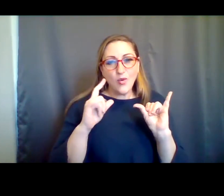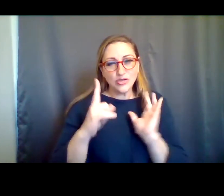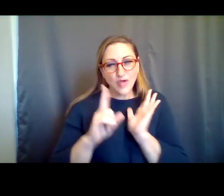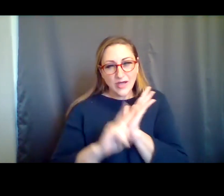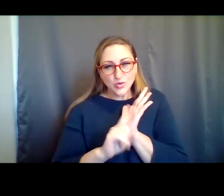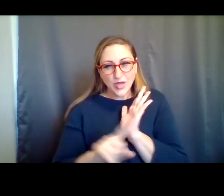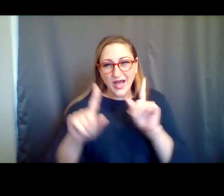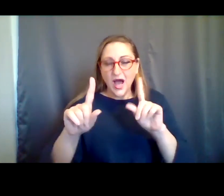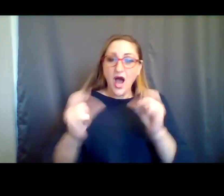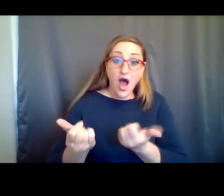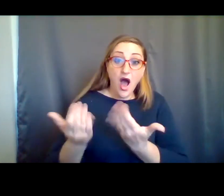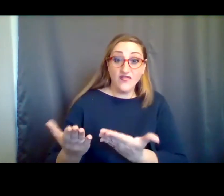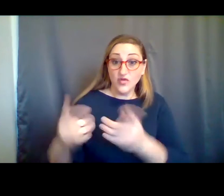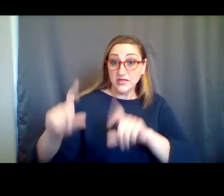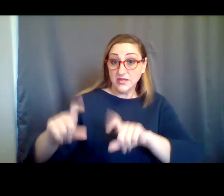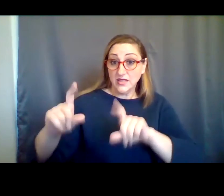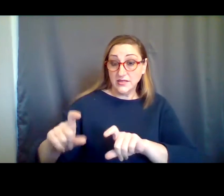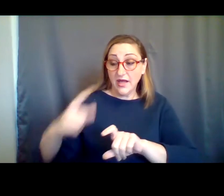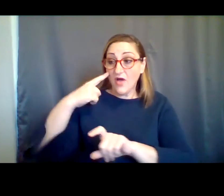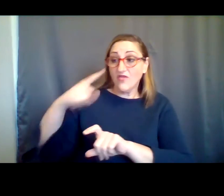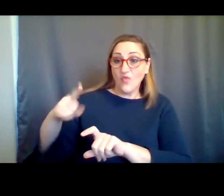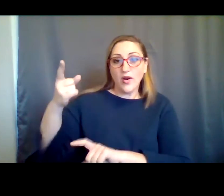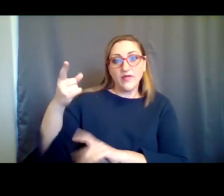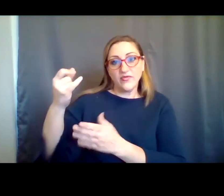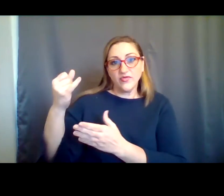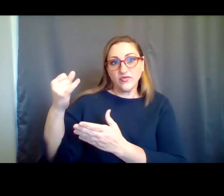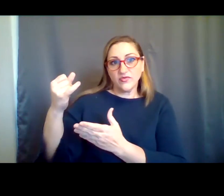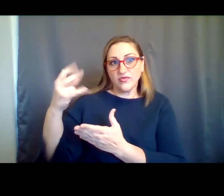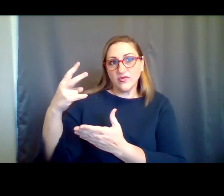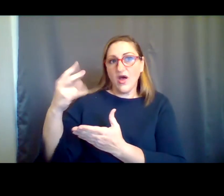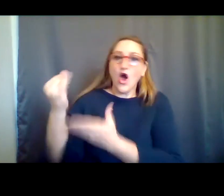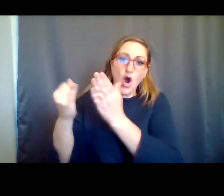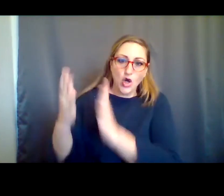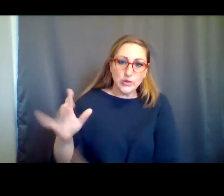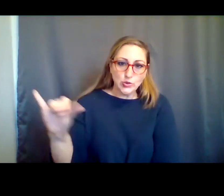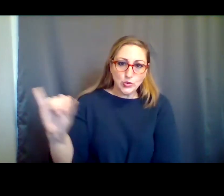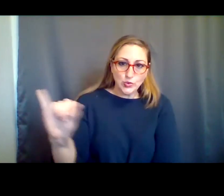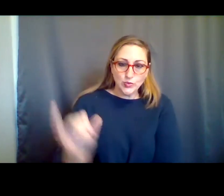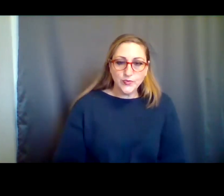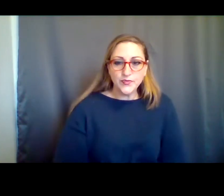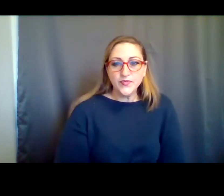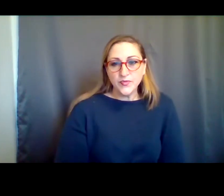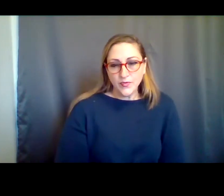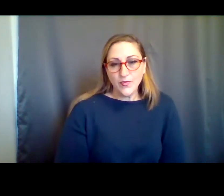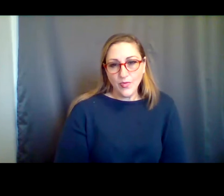offering testing for the presented artists as well . So I think with that,